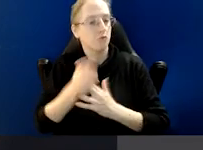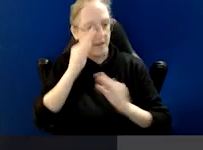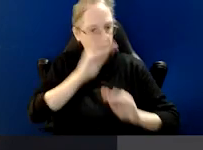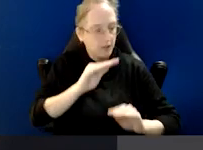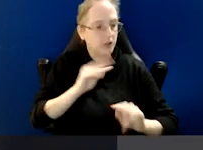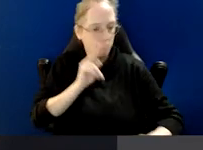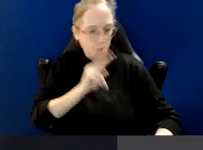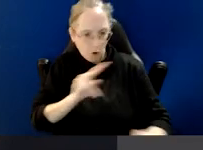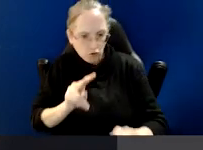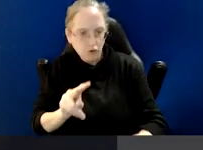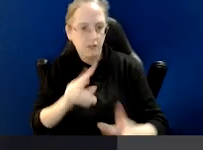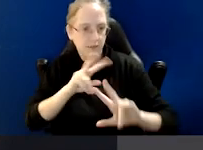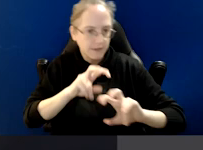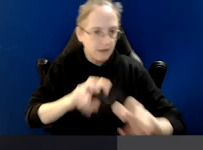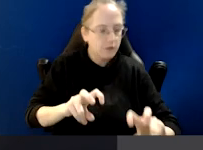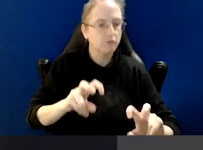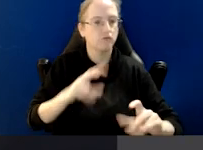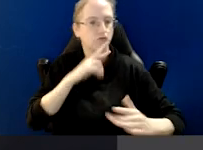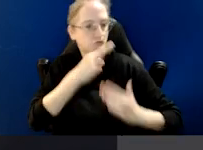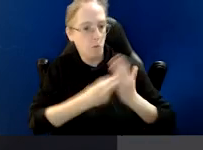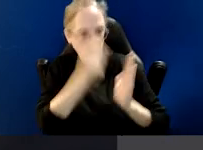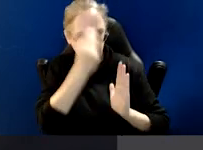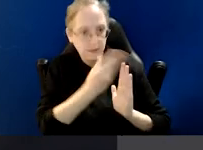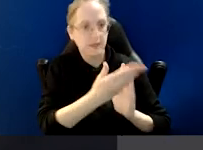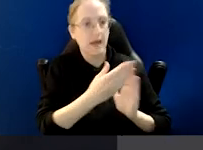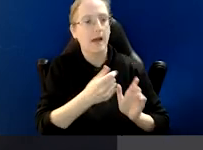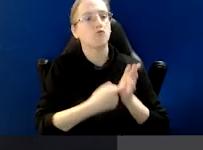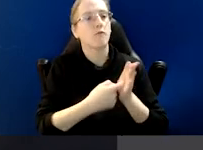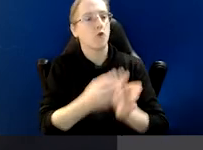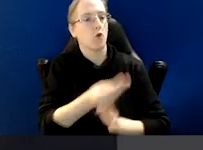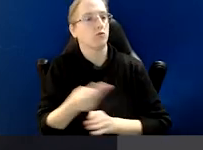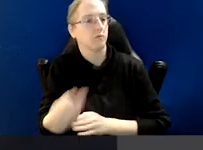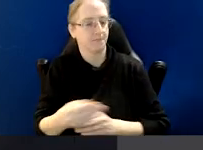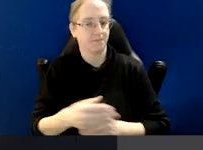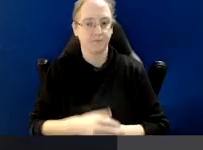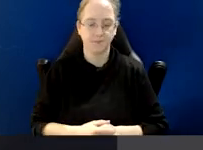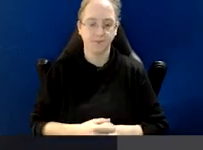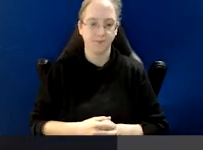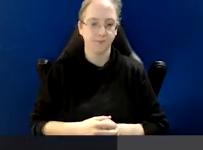monitoring, investigation, reporting, and referral.